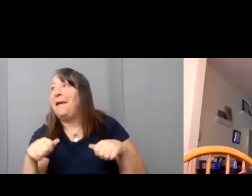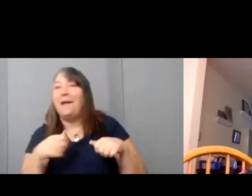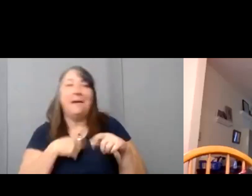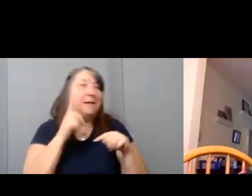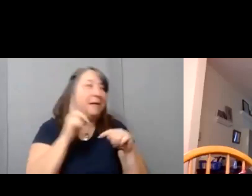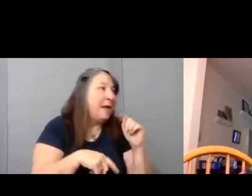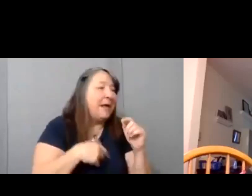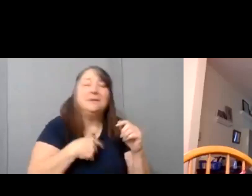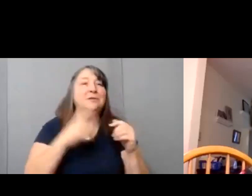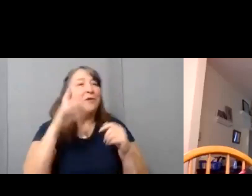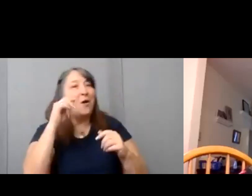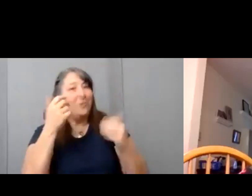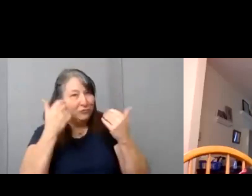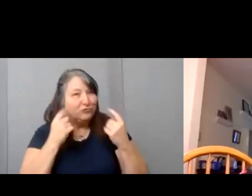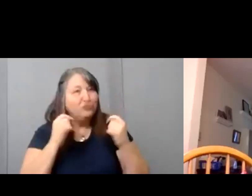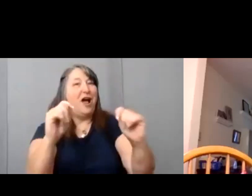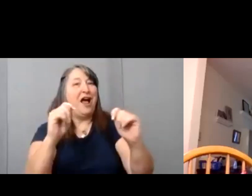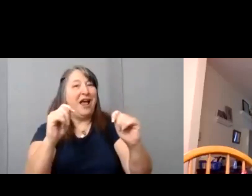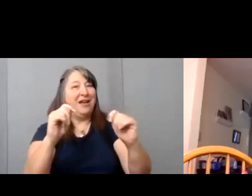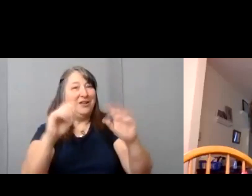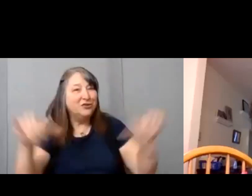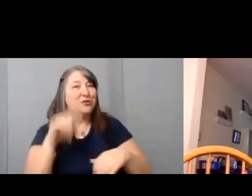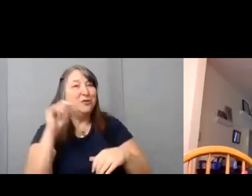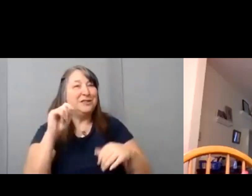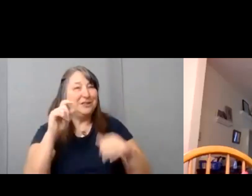Not to think about it.